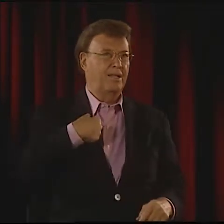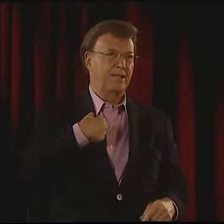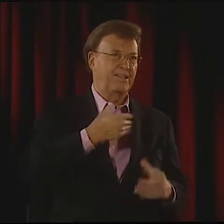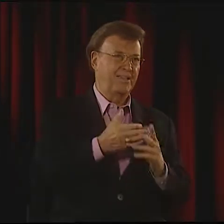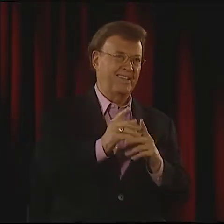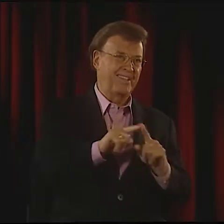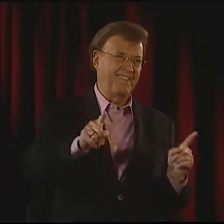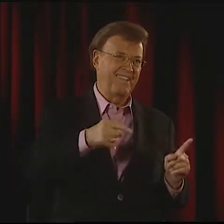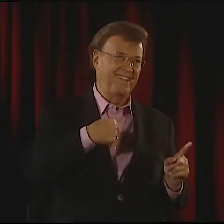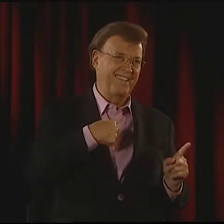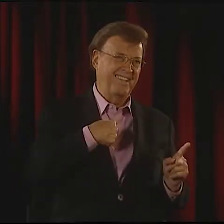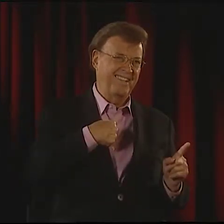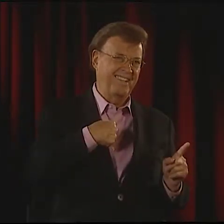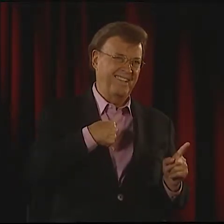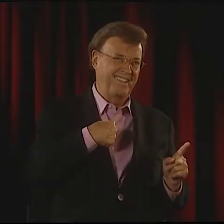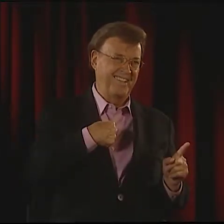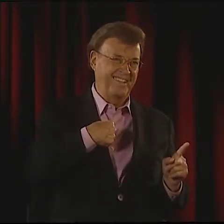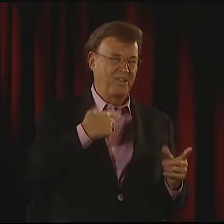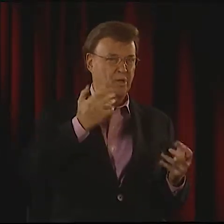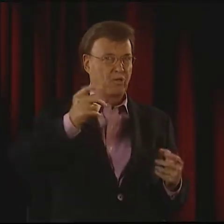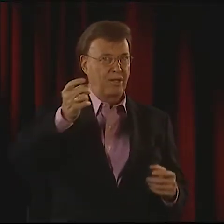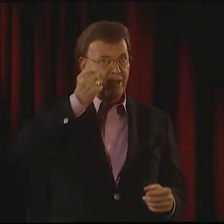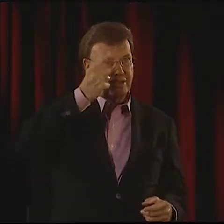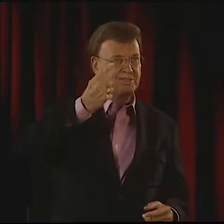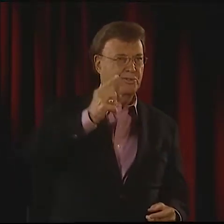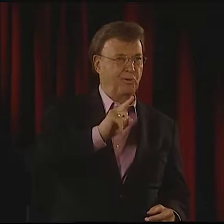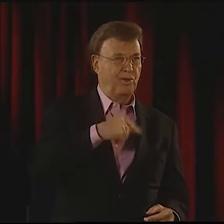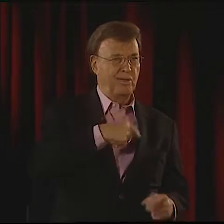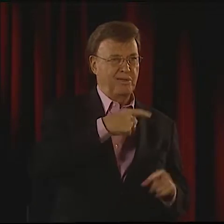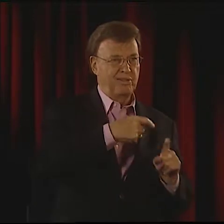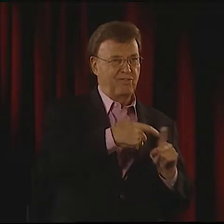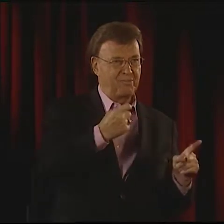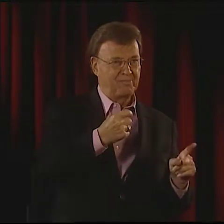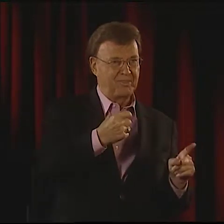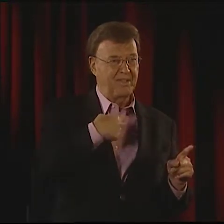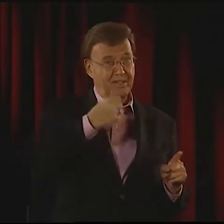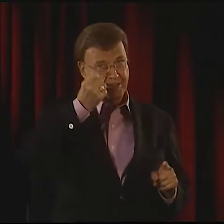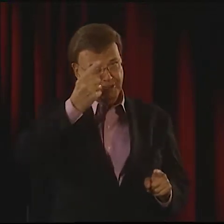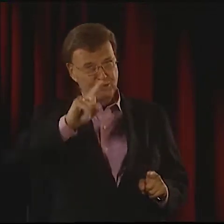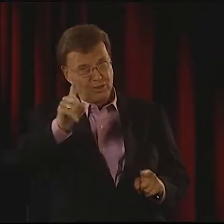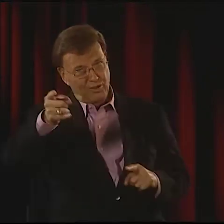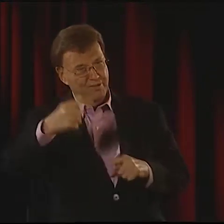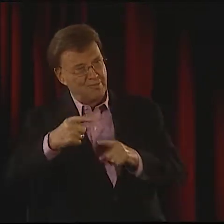IT WAS LIKE THE BIRTH OF ASL WAS ESTABLISHED. THE LINGUISTIC WORLD WAS READY,